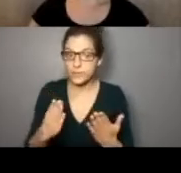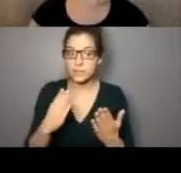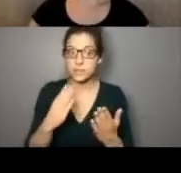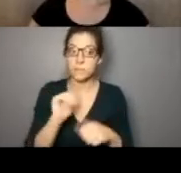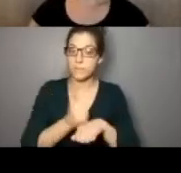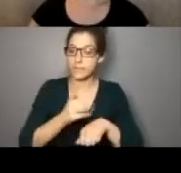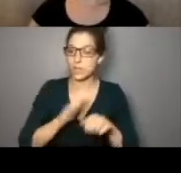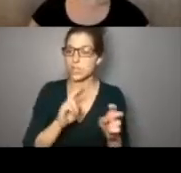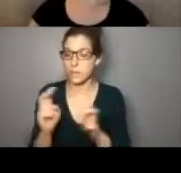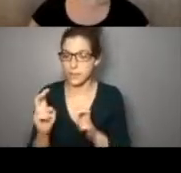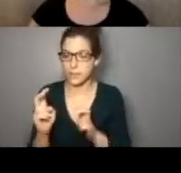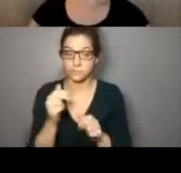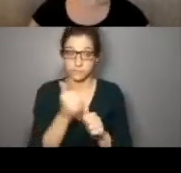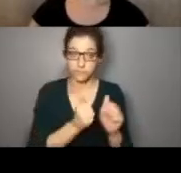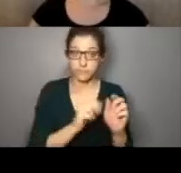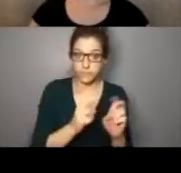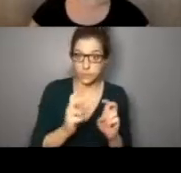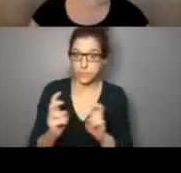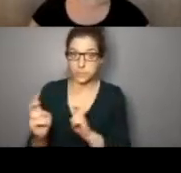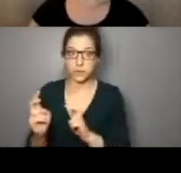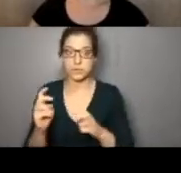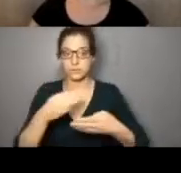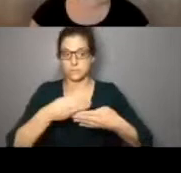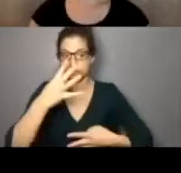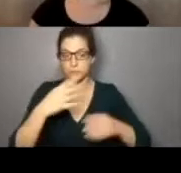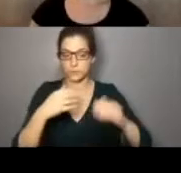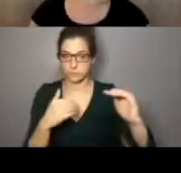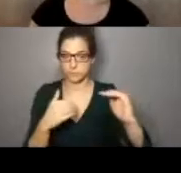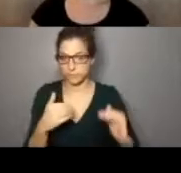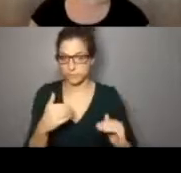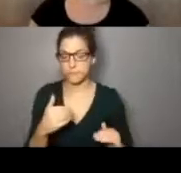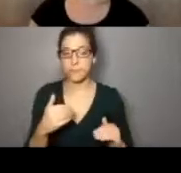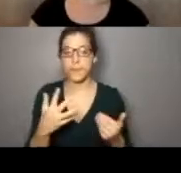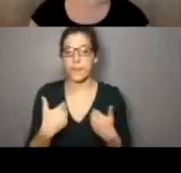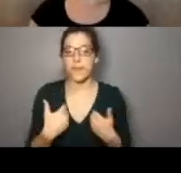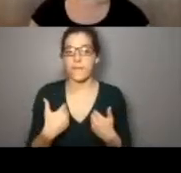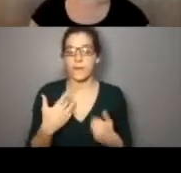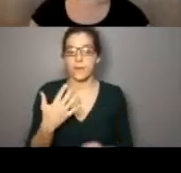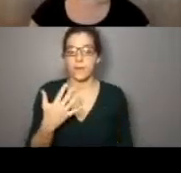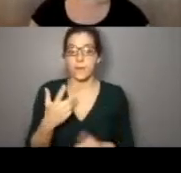area. So in each topic area, which is here on the left-hand side, we have